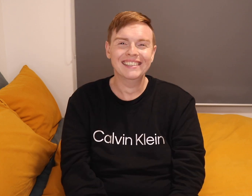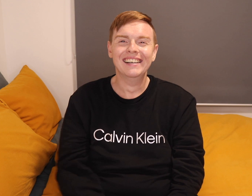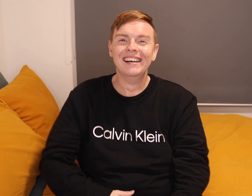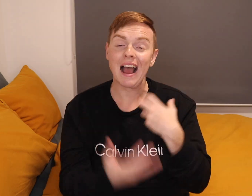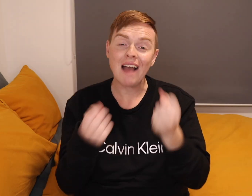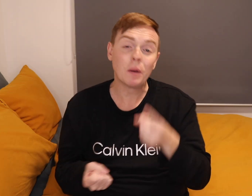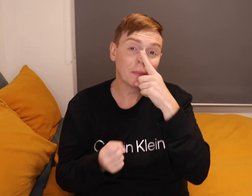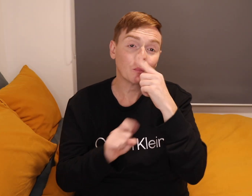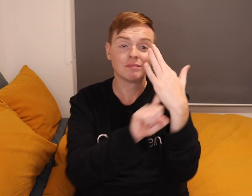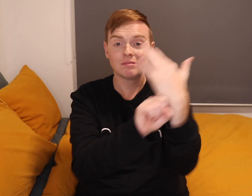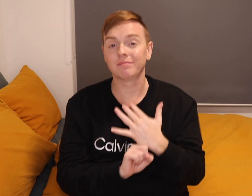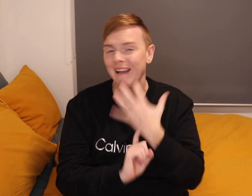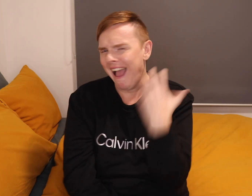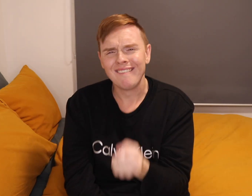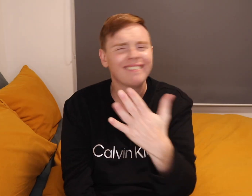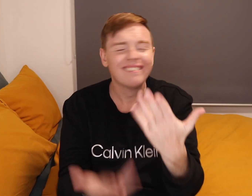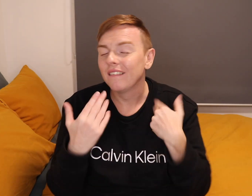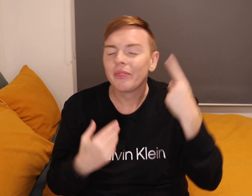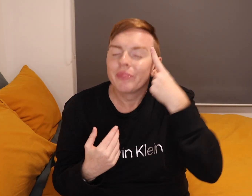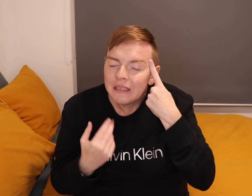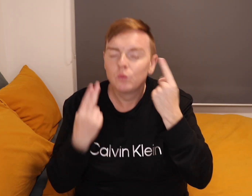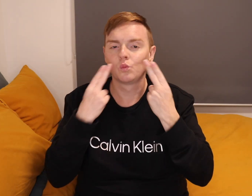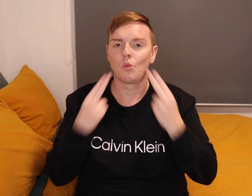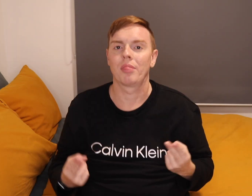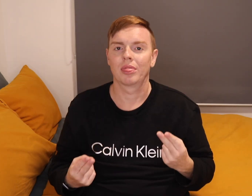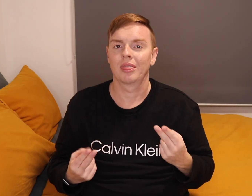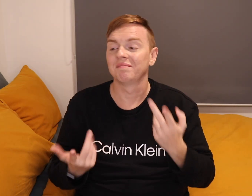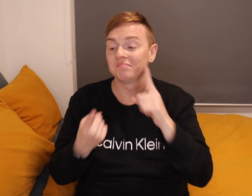I have people put me down. I think it's normal.